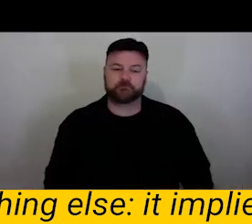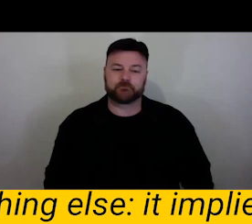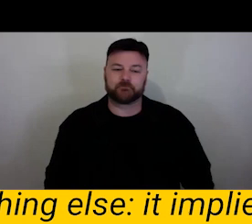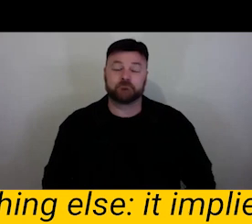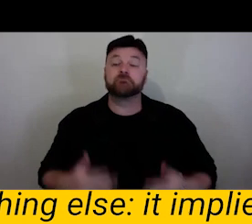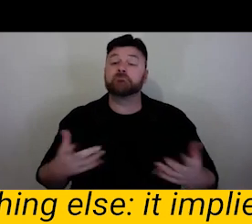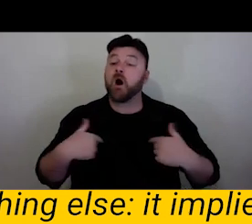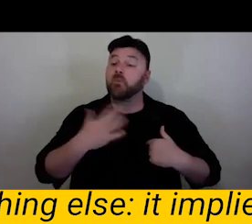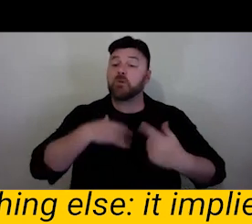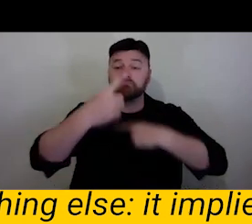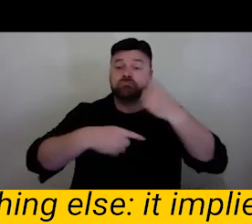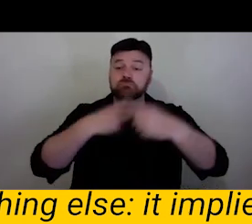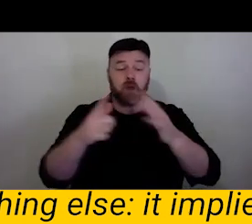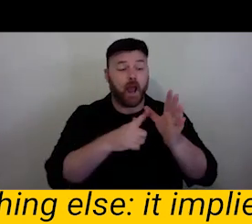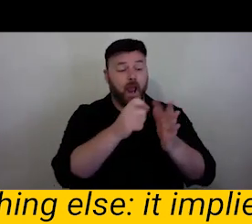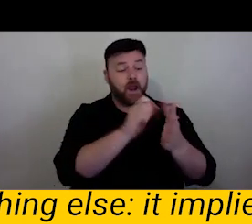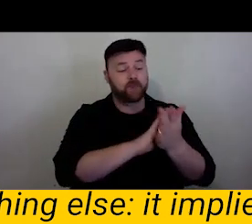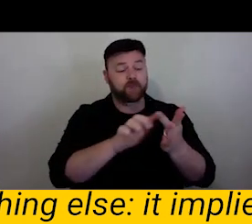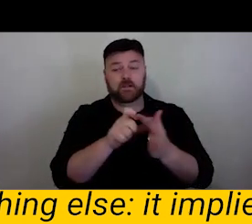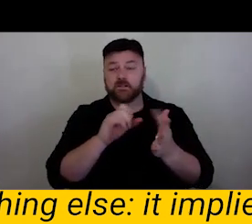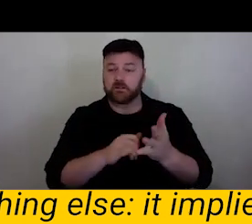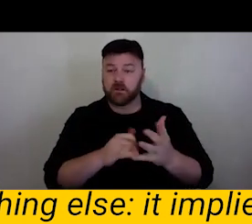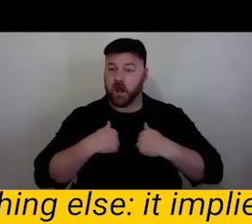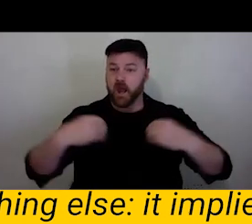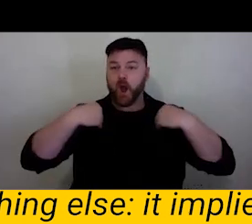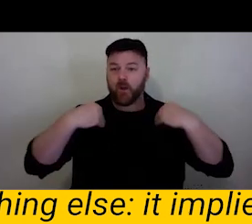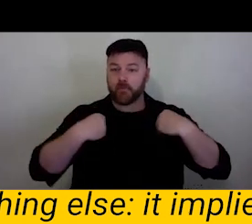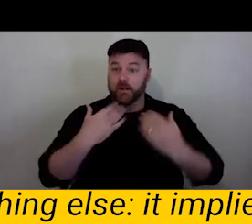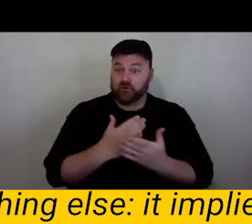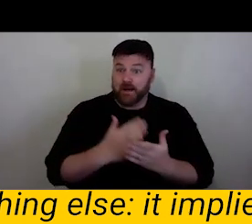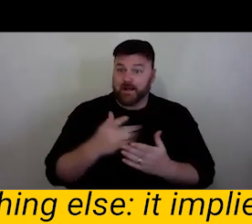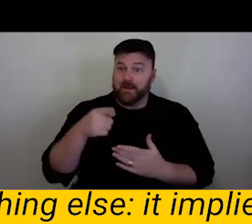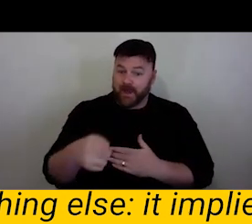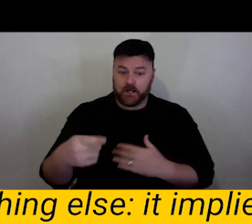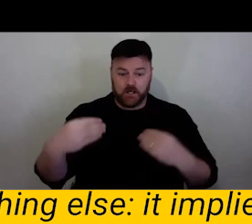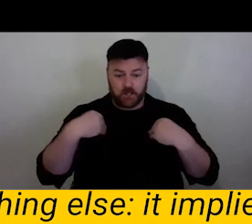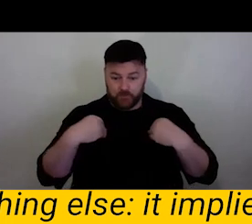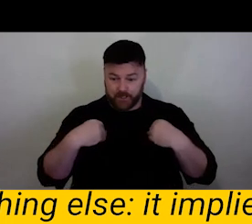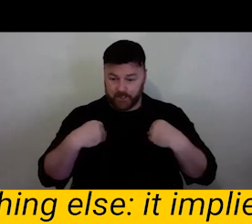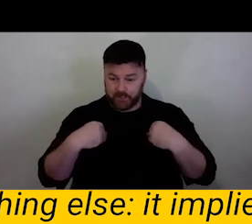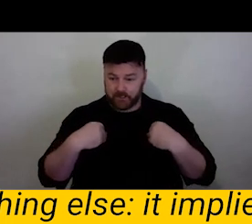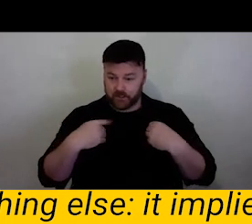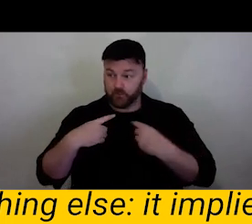because we have inherited a company that has 26 years of collab bore